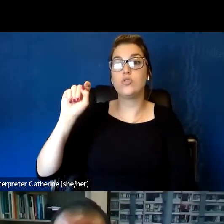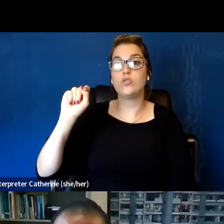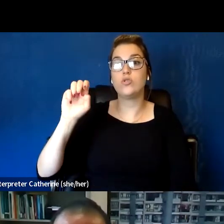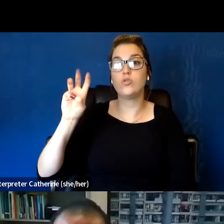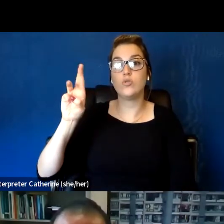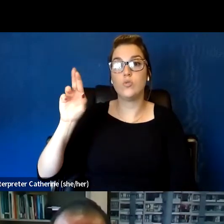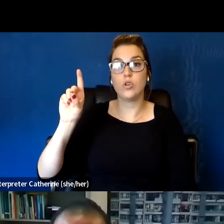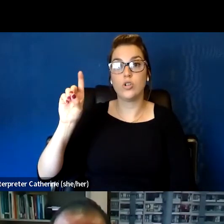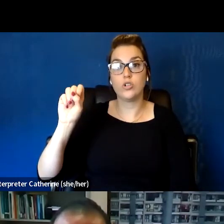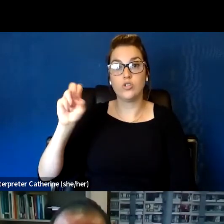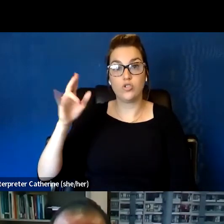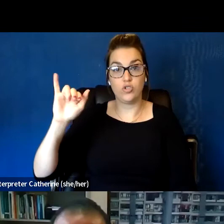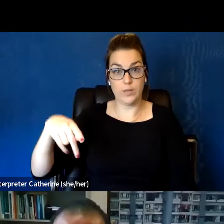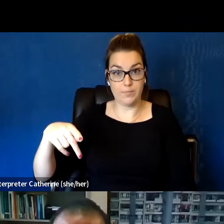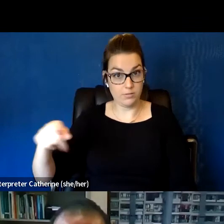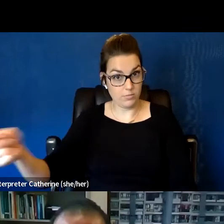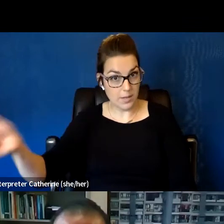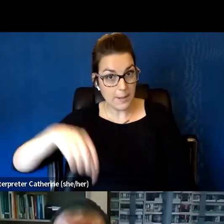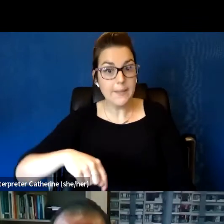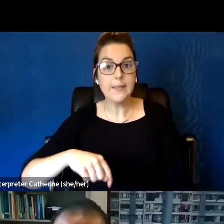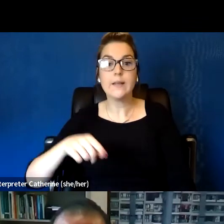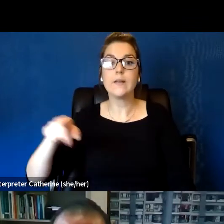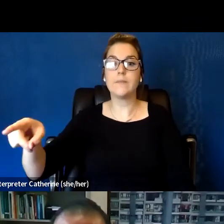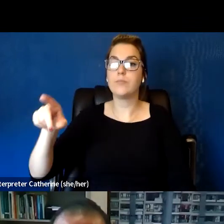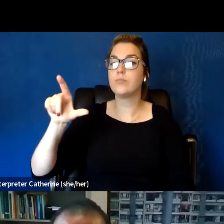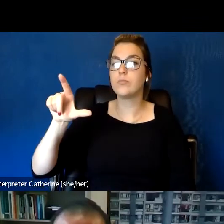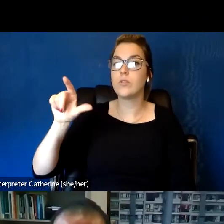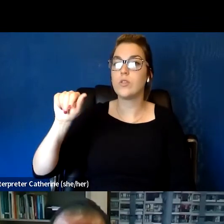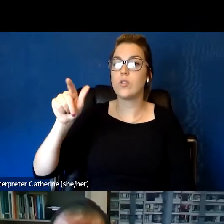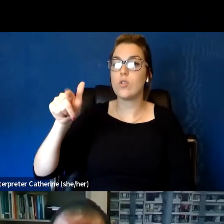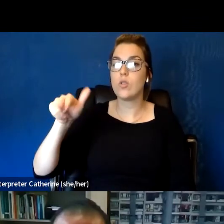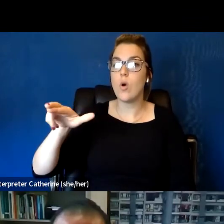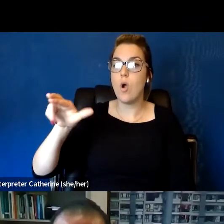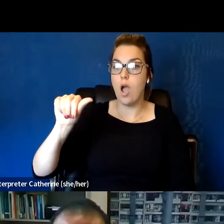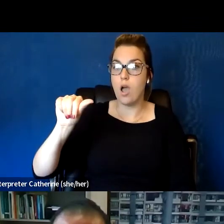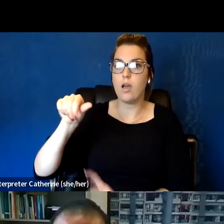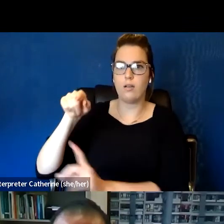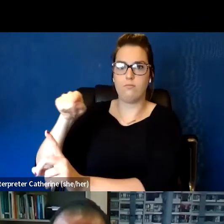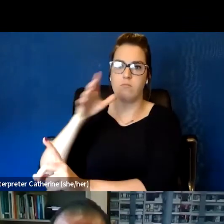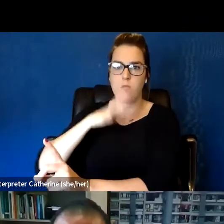does some tremendous work in that area, to what Rosa's talking about around self-reflection